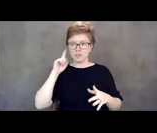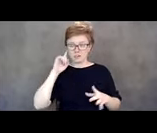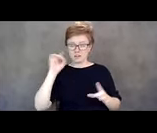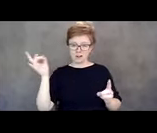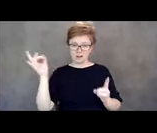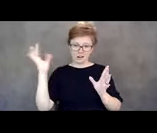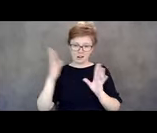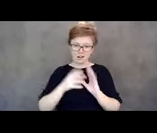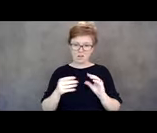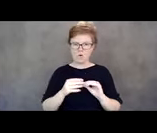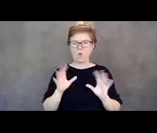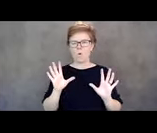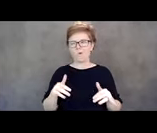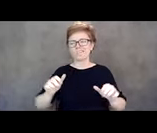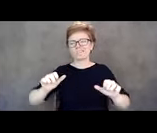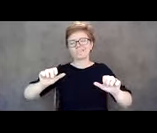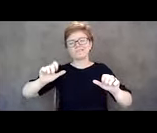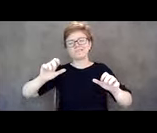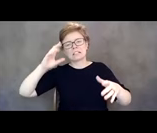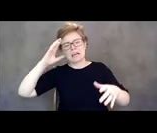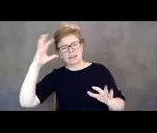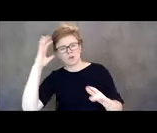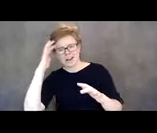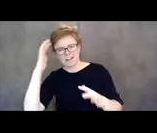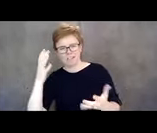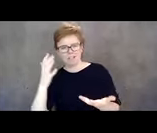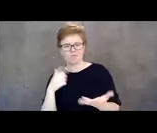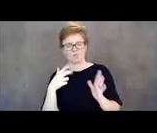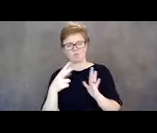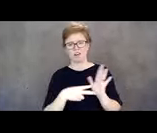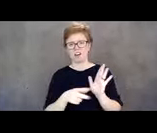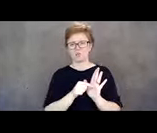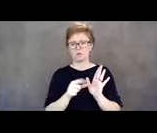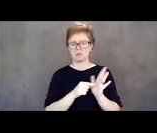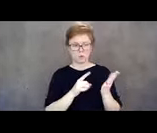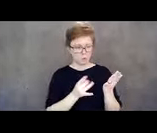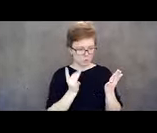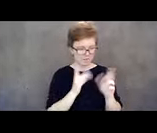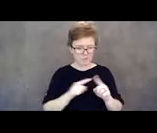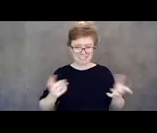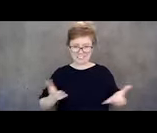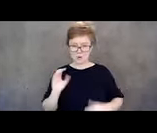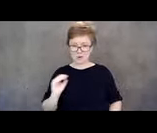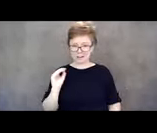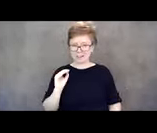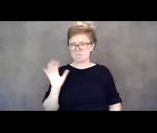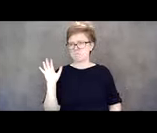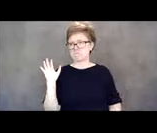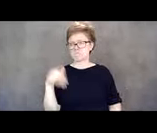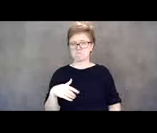We would read the headlines and assume, well it's bad but that's not gonna happen here. We're in Oregon, our numbers are great; we're fine.